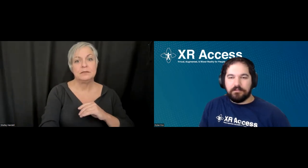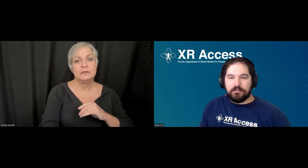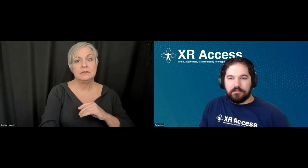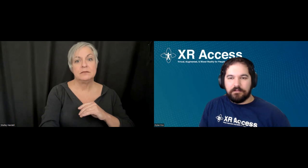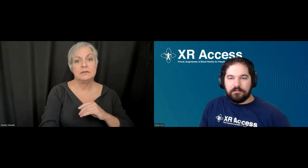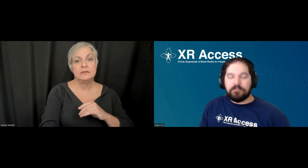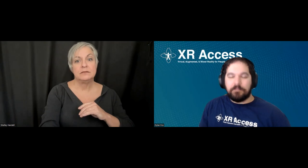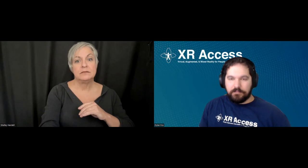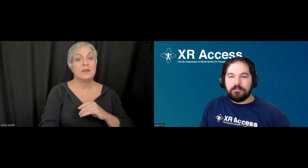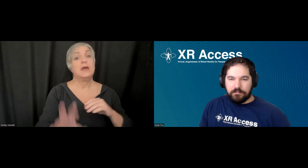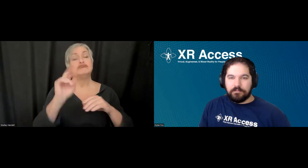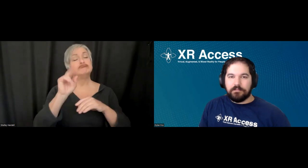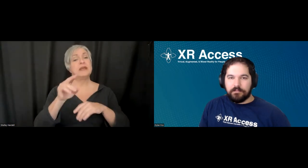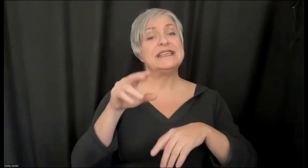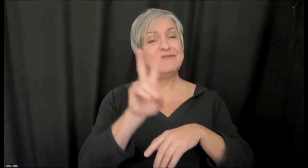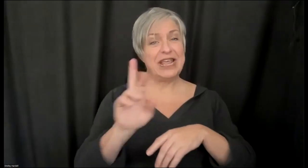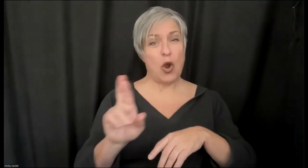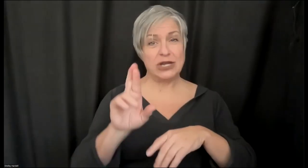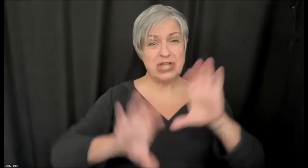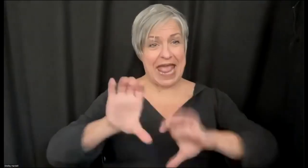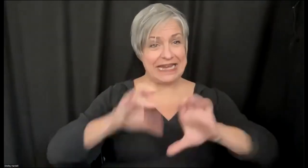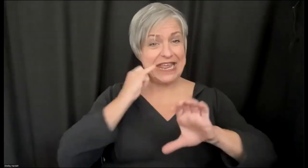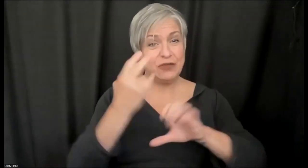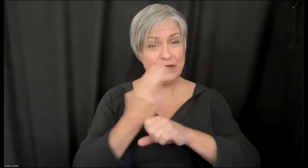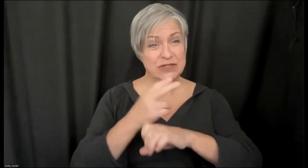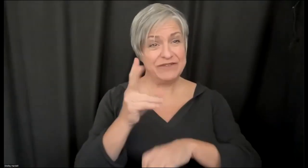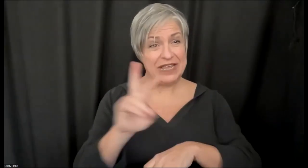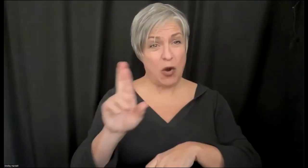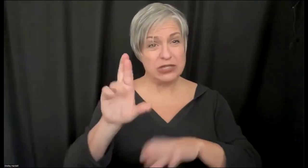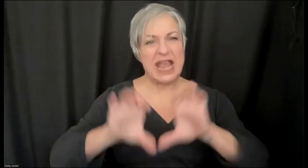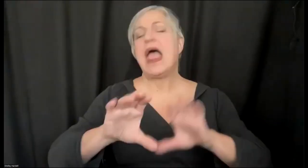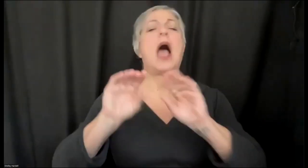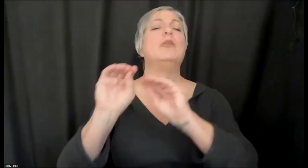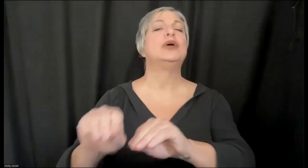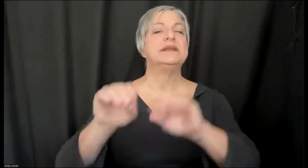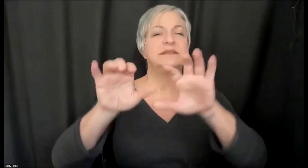ever been in VR chat -- I will put it in the text. It is the